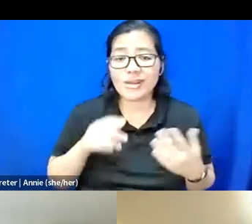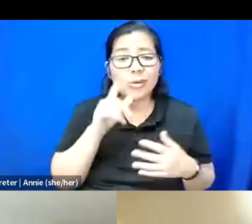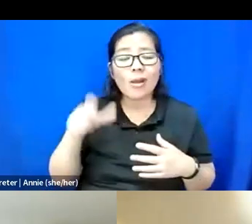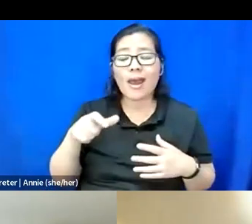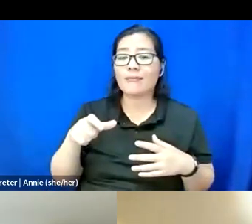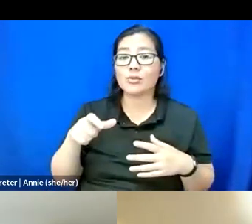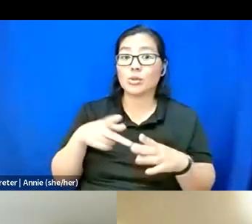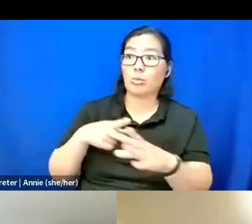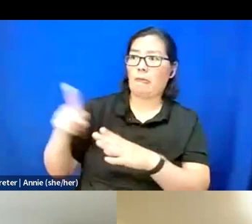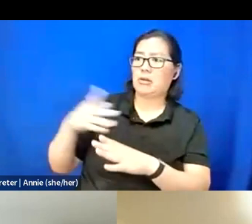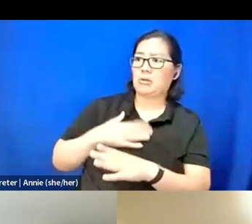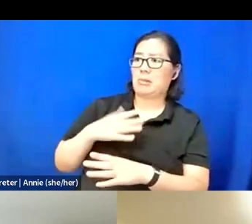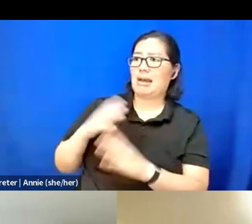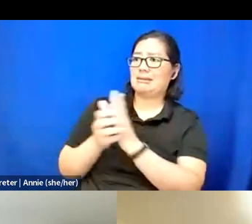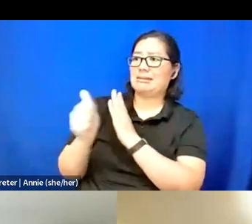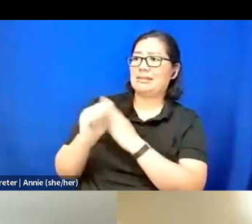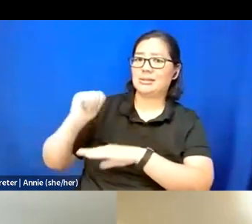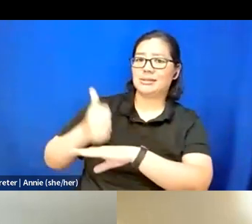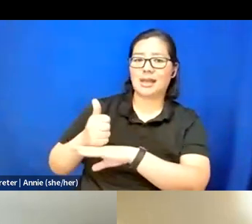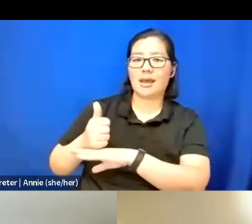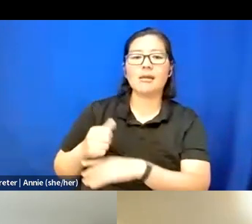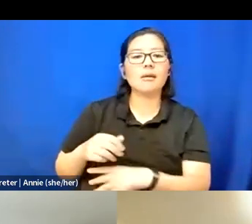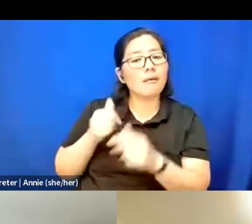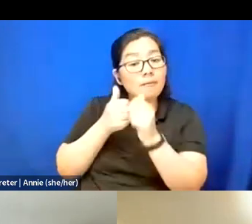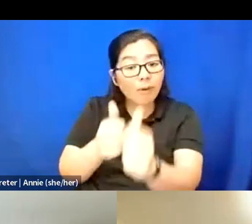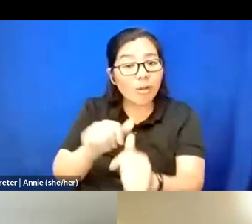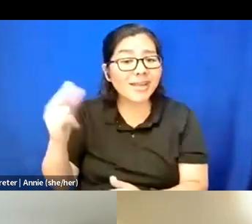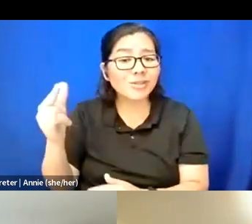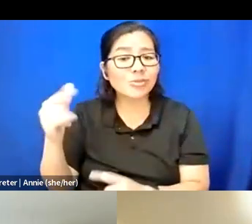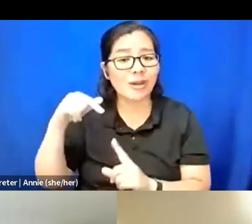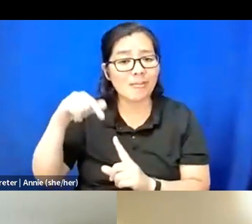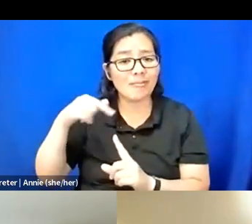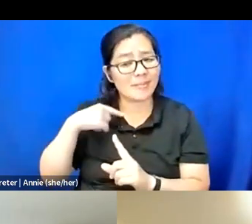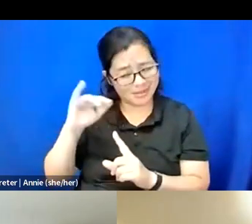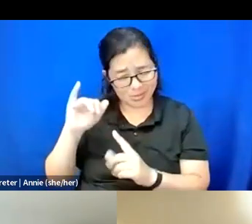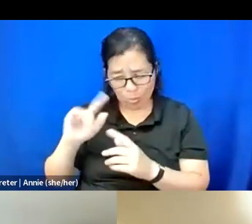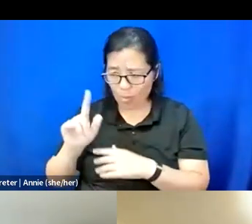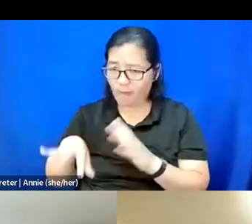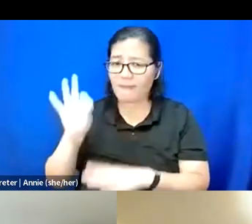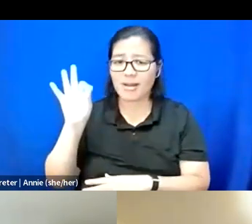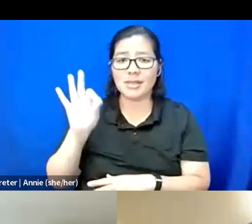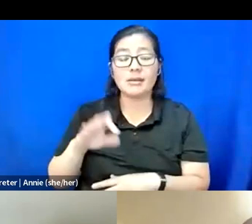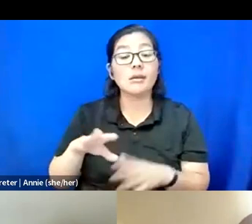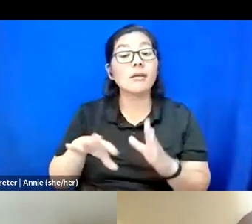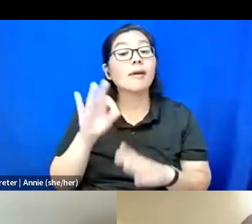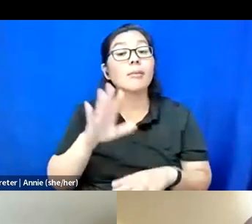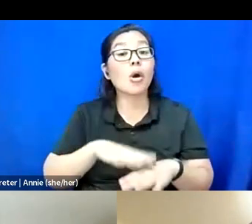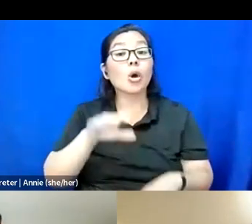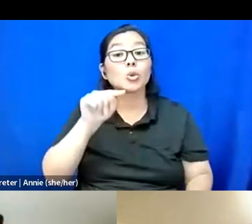Go follow me on Instagram because I'd be turning these looks and that's where you can find me.